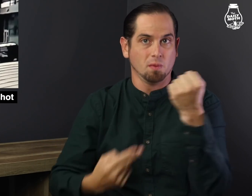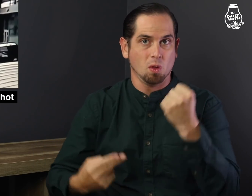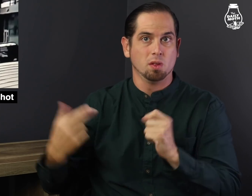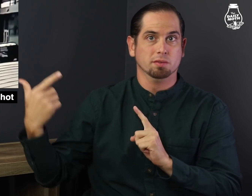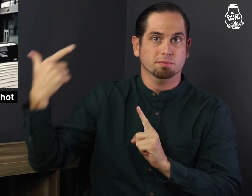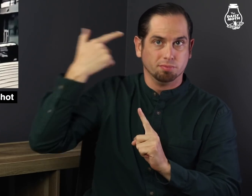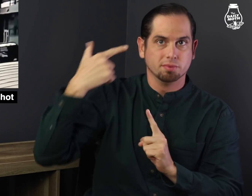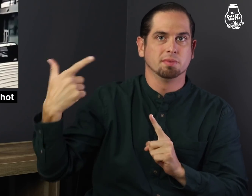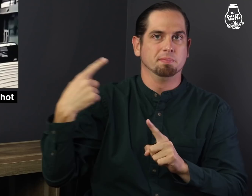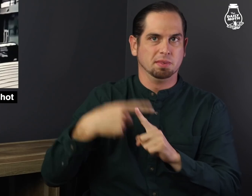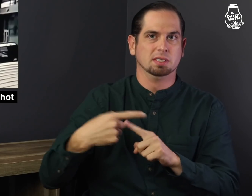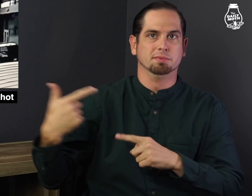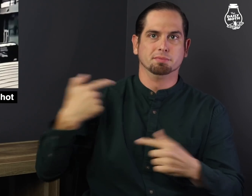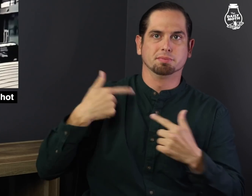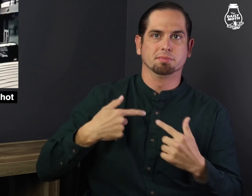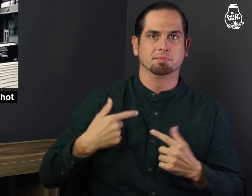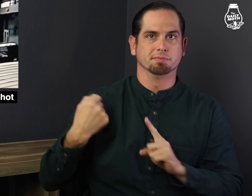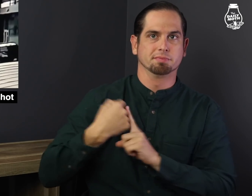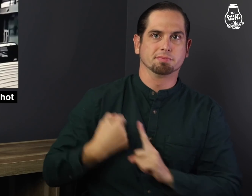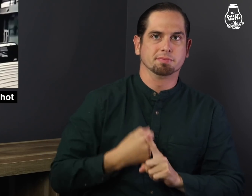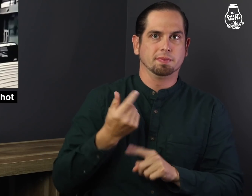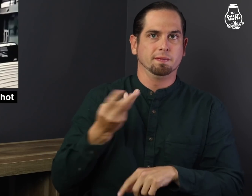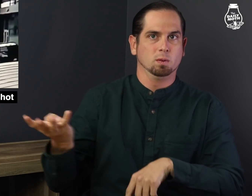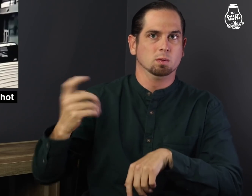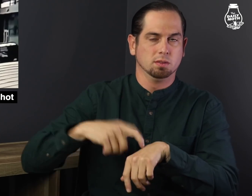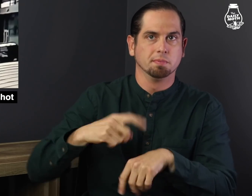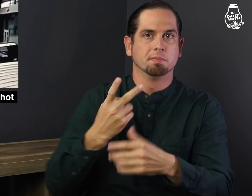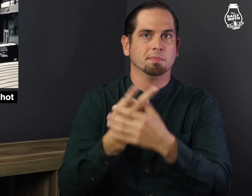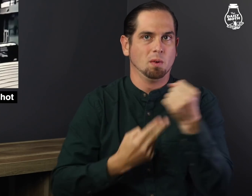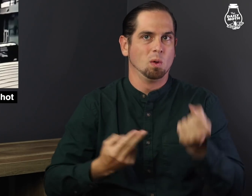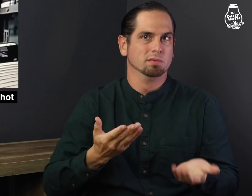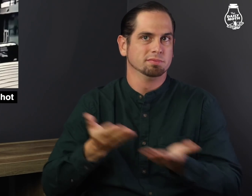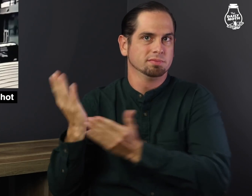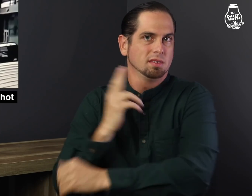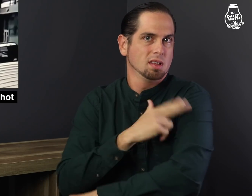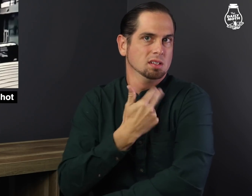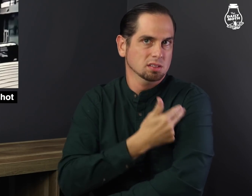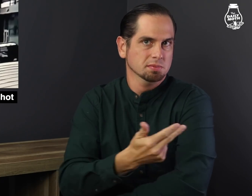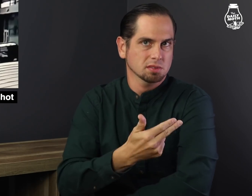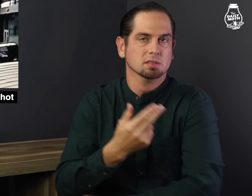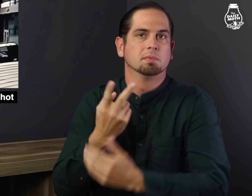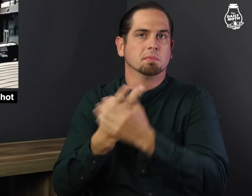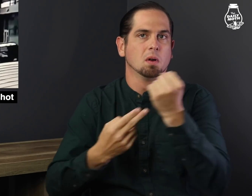Both were shot multiple times and are in a hospital.